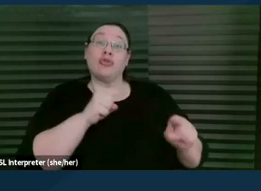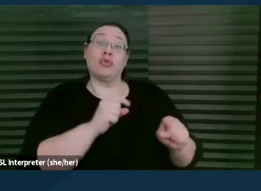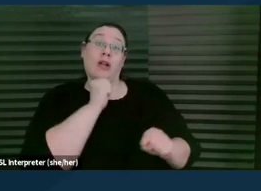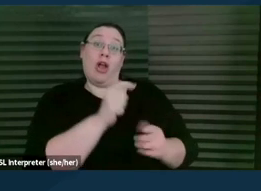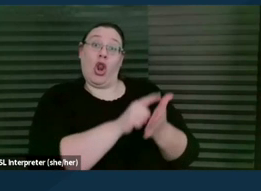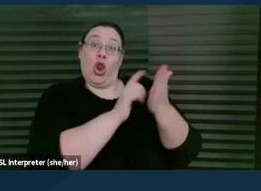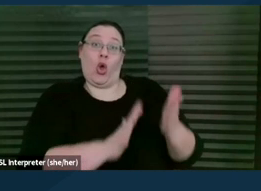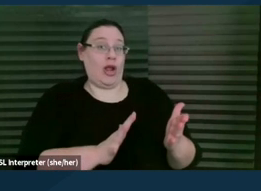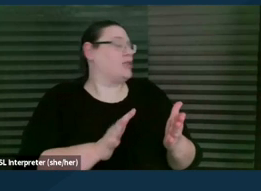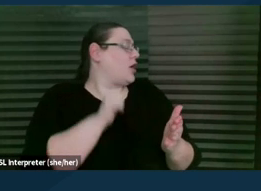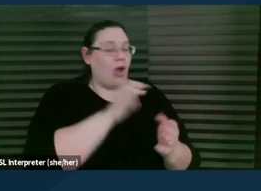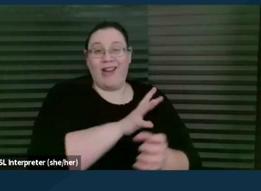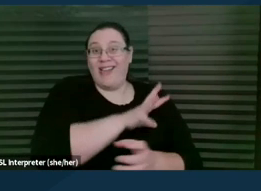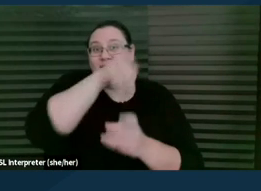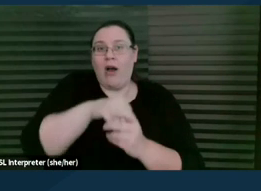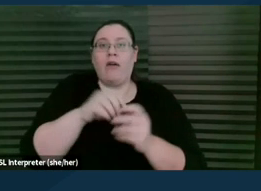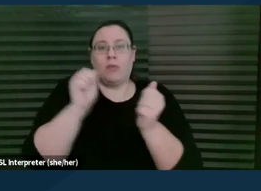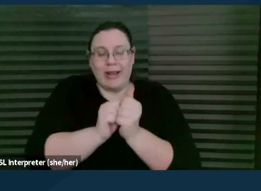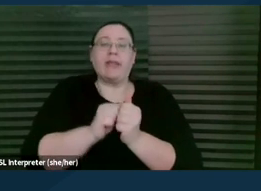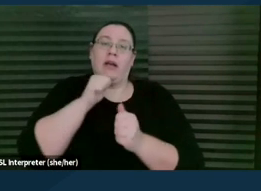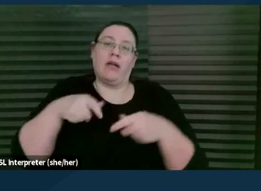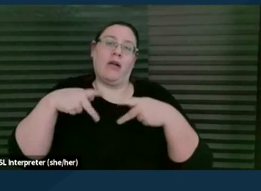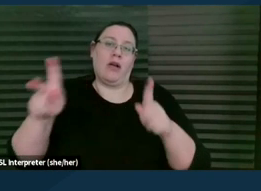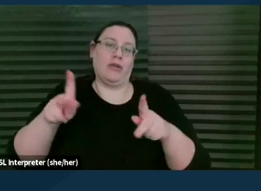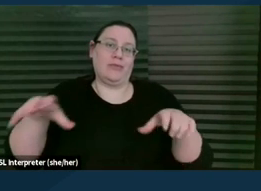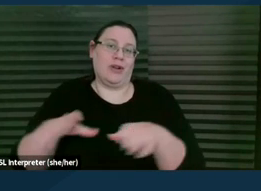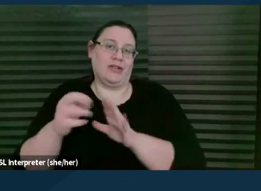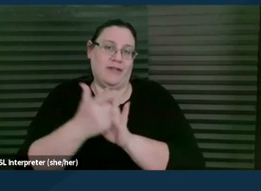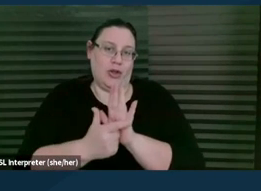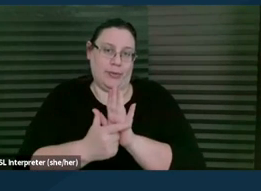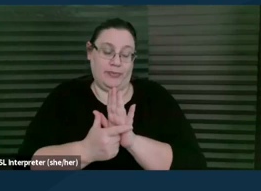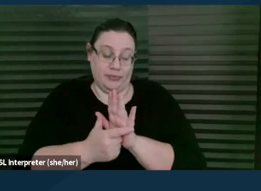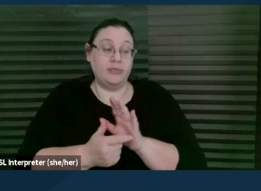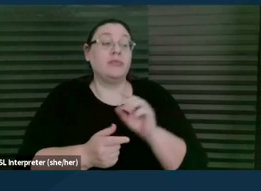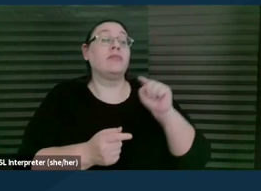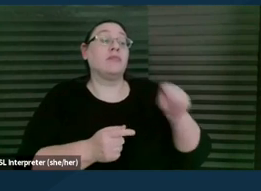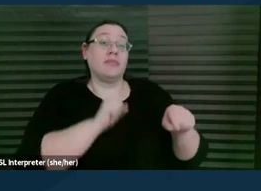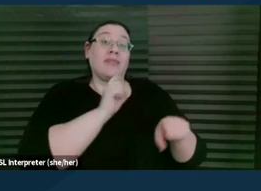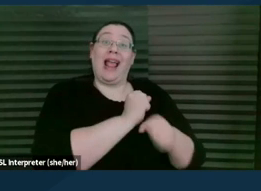unauthorized practice of law. And then when the non-lawyers are actually helping lawyers practice law,